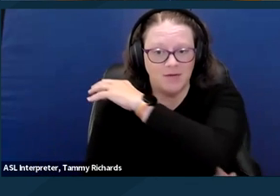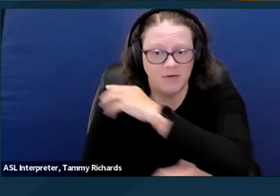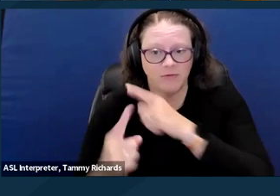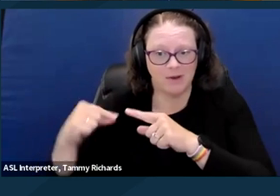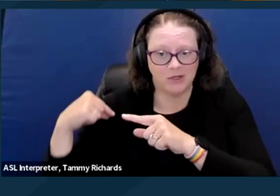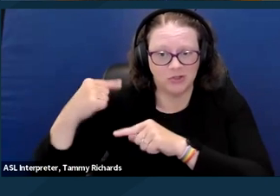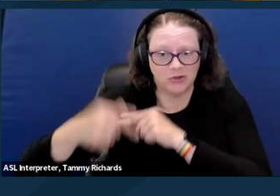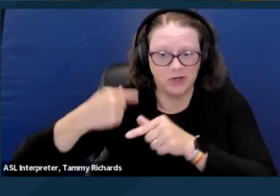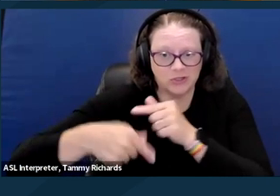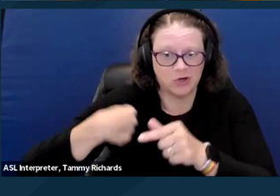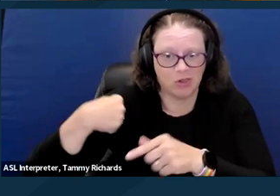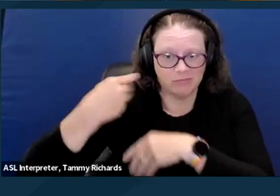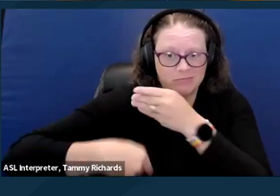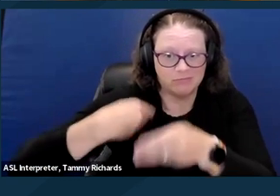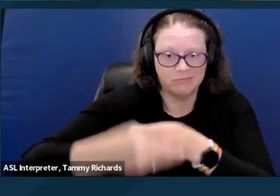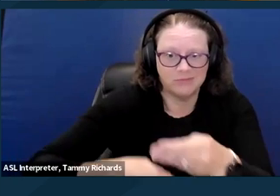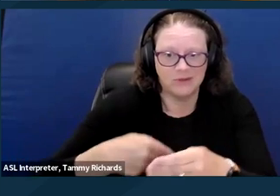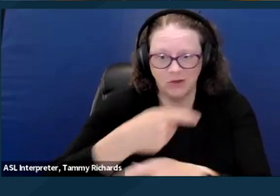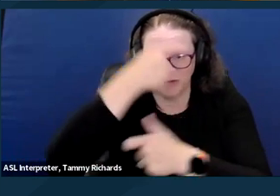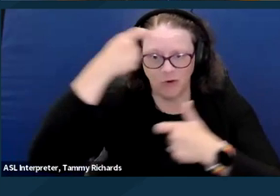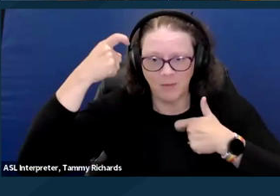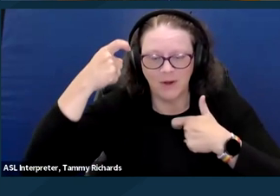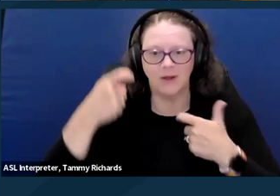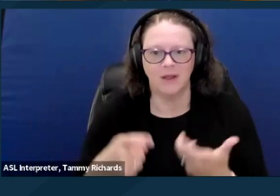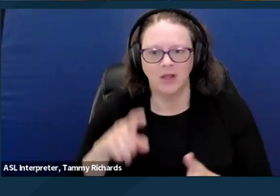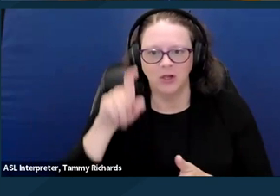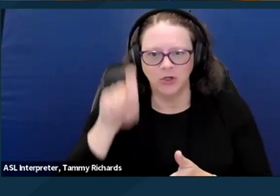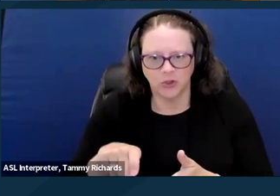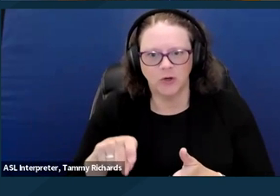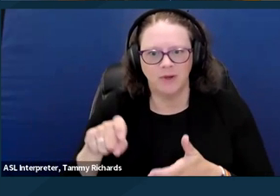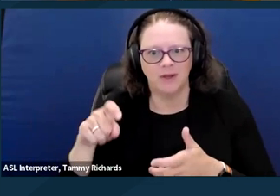for courts to qualify poverty as a historically discriminated condition